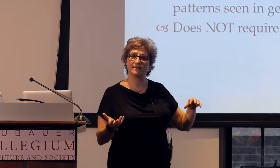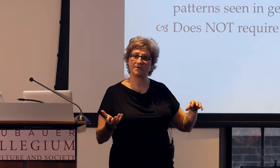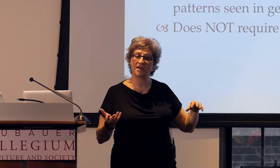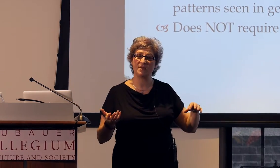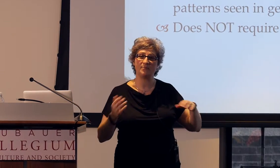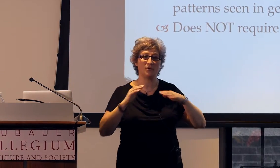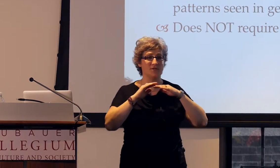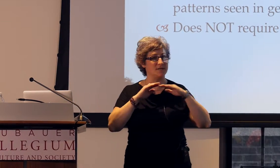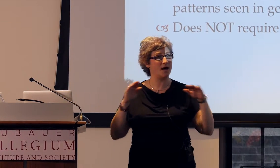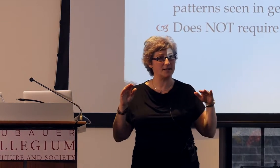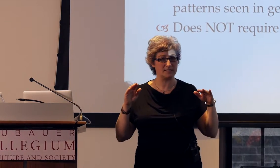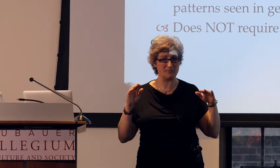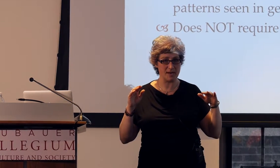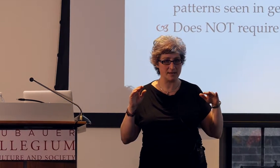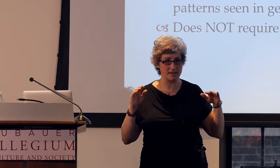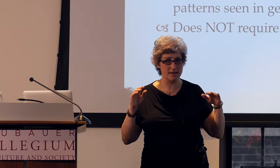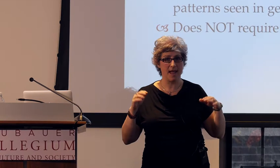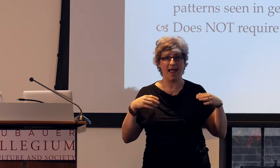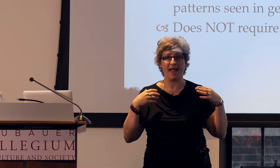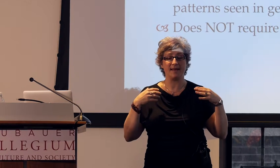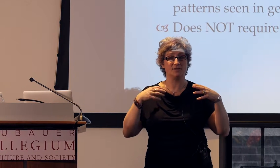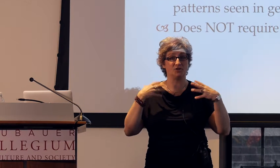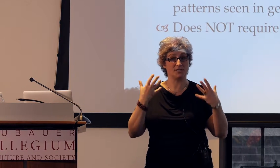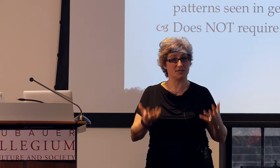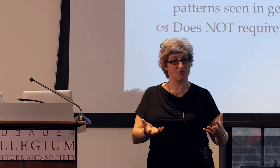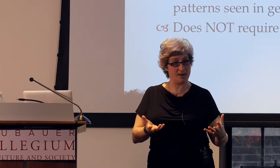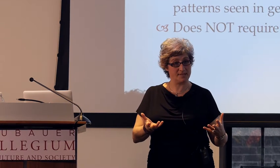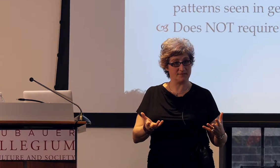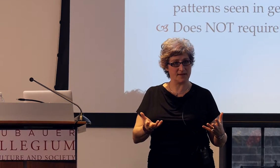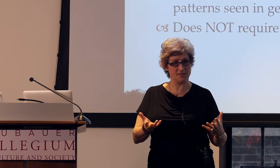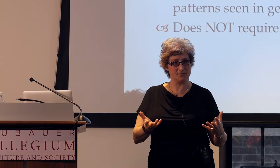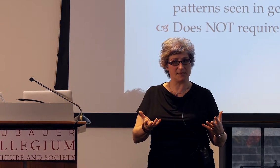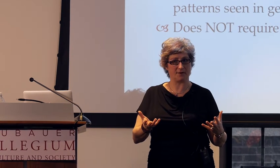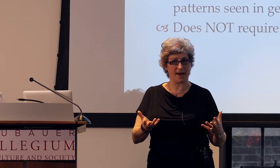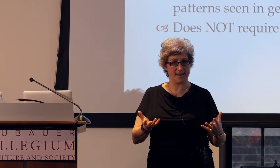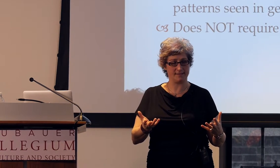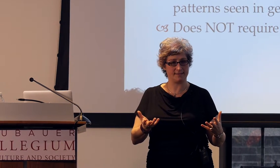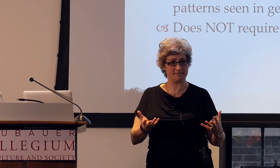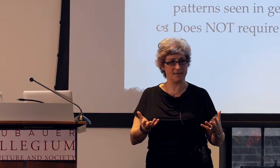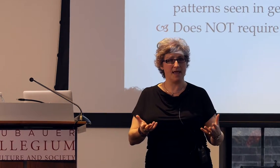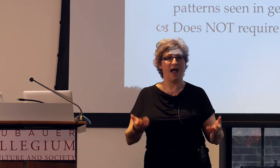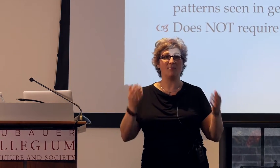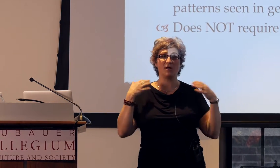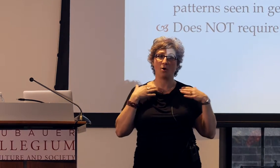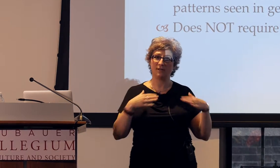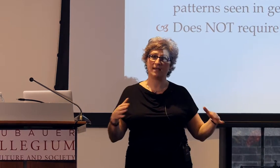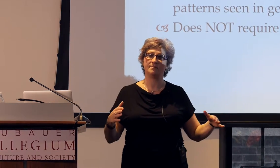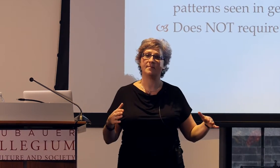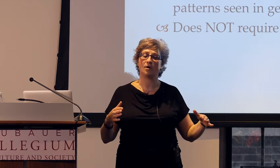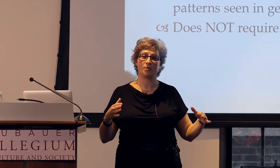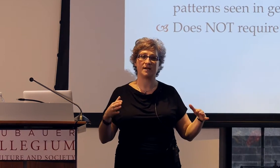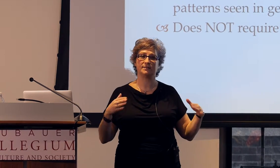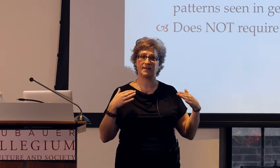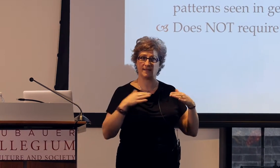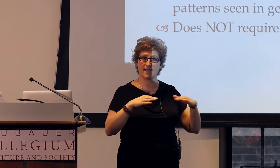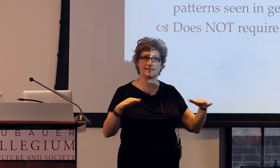we asked the hearing people to not speak and just describe these events using their hands and we coded them according to